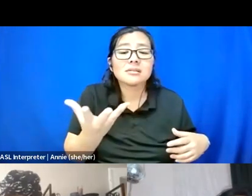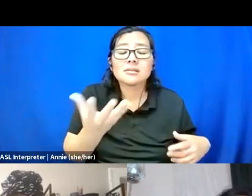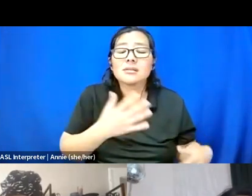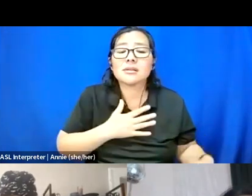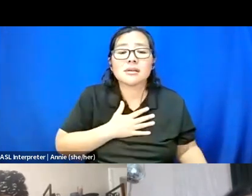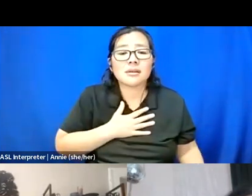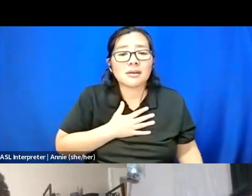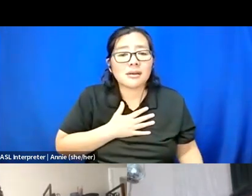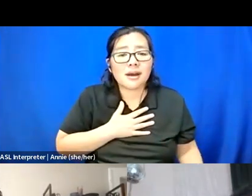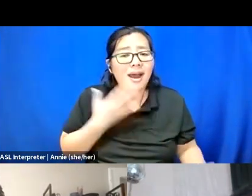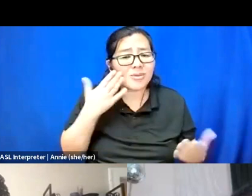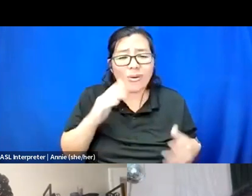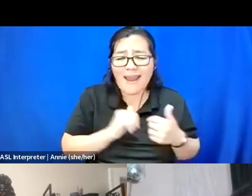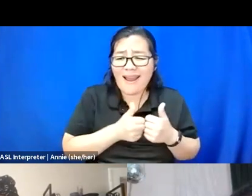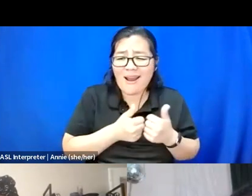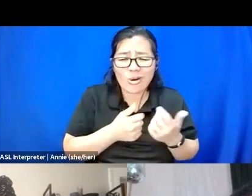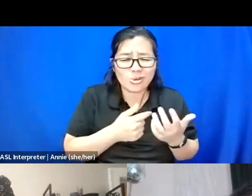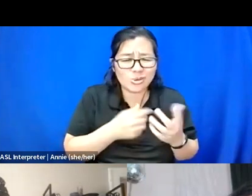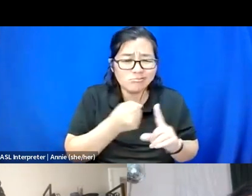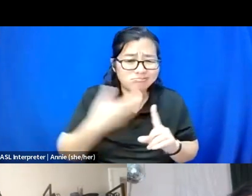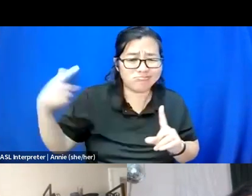Yeah, I don't really know how to talk about this question because I'm stuck on the fact